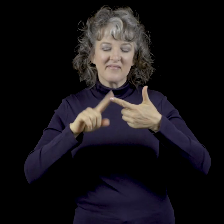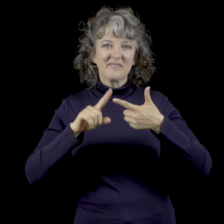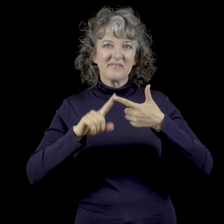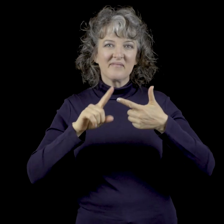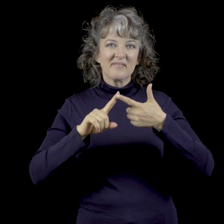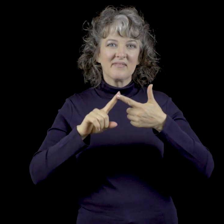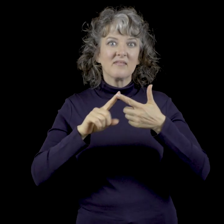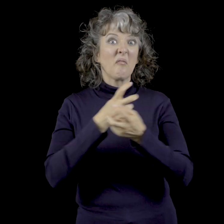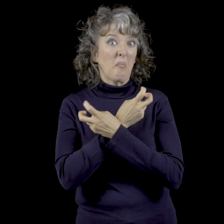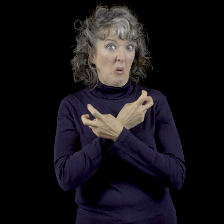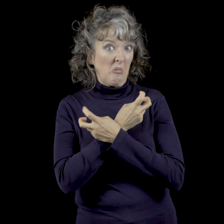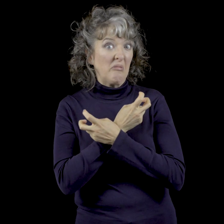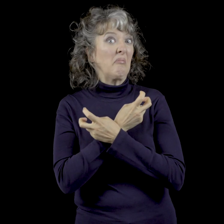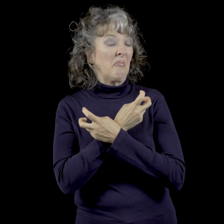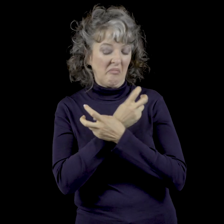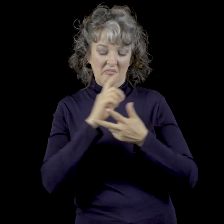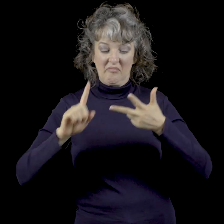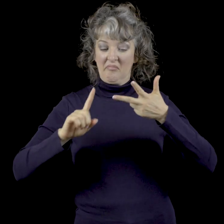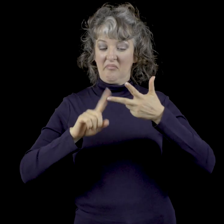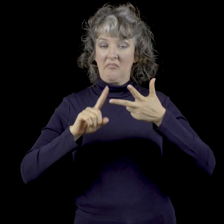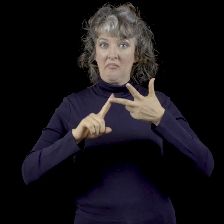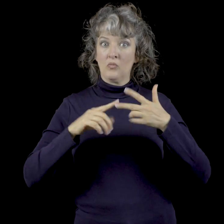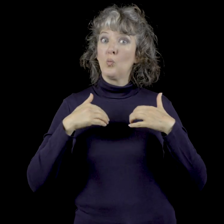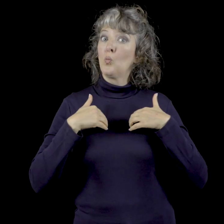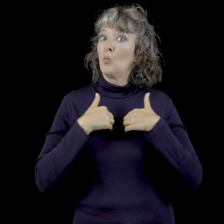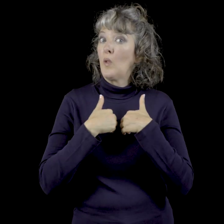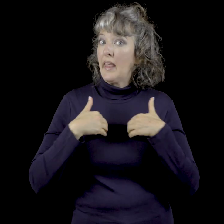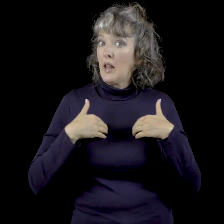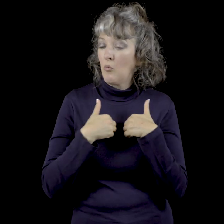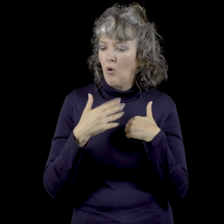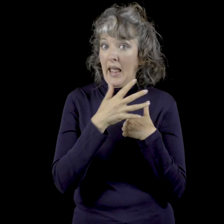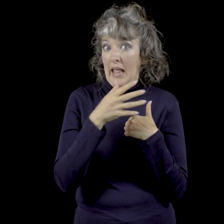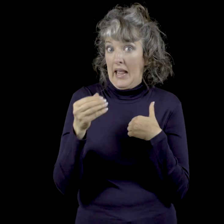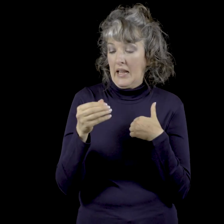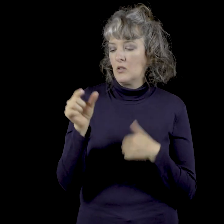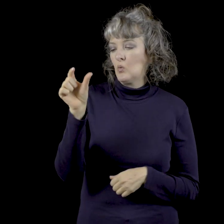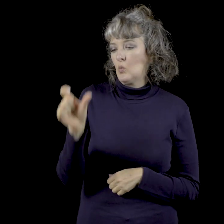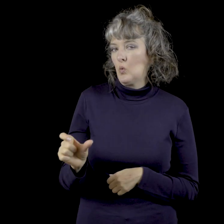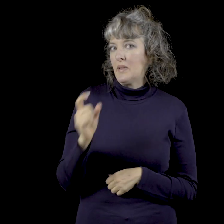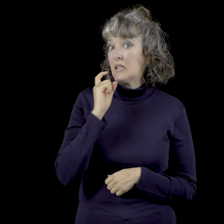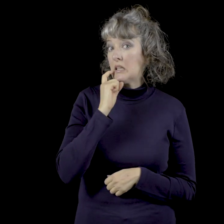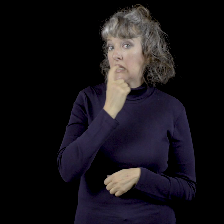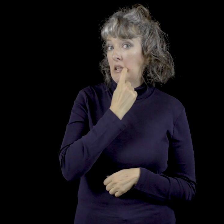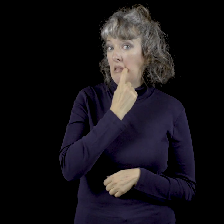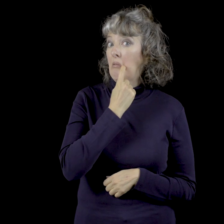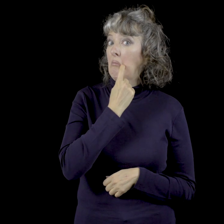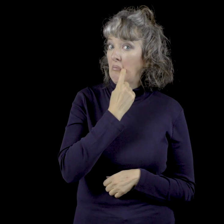B. Cadaver cage C. Mammal plus homo sapiens points.